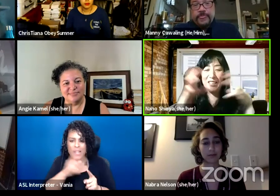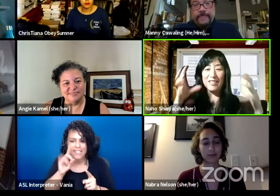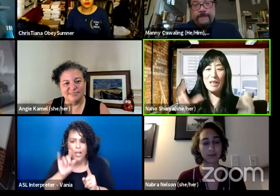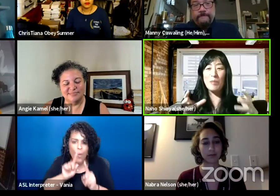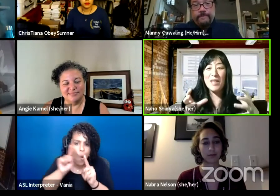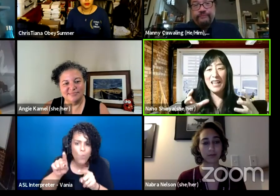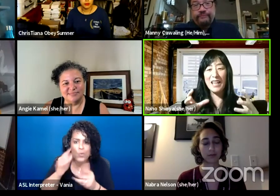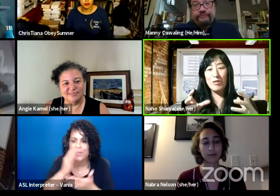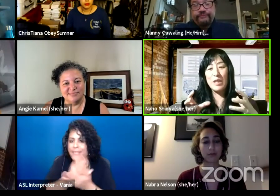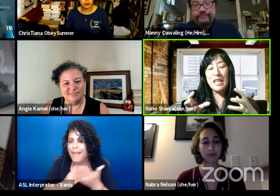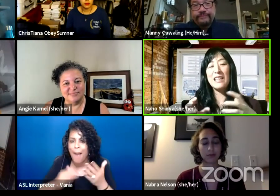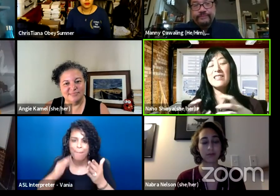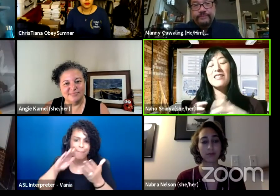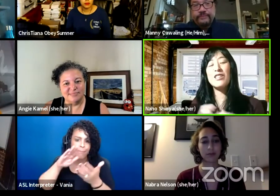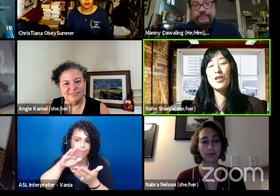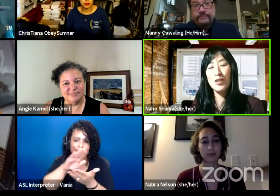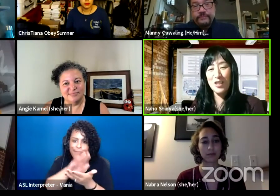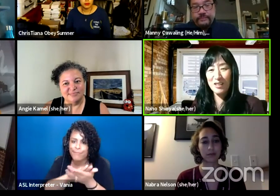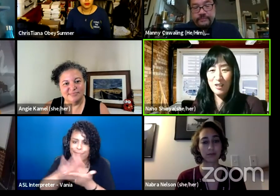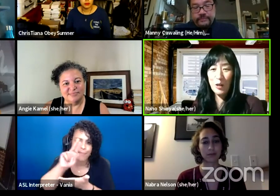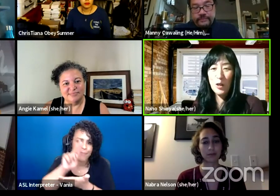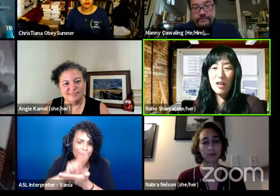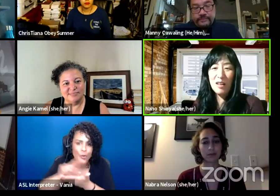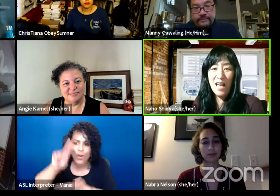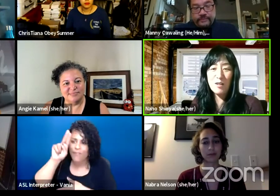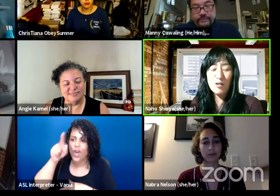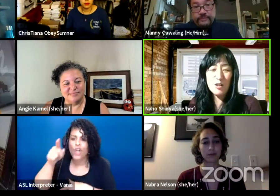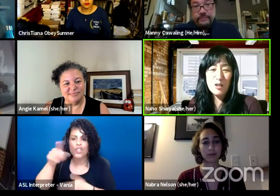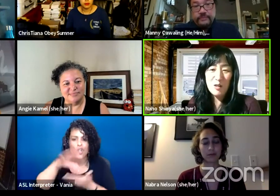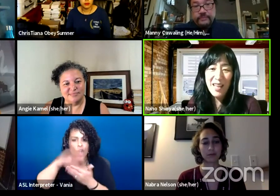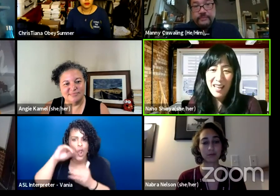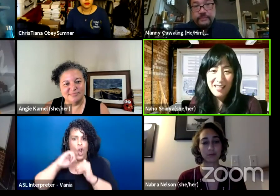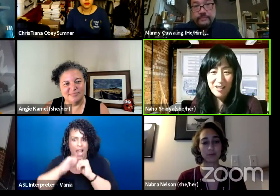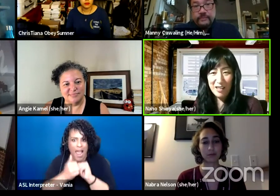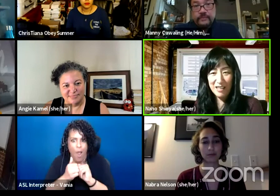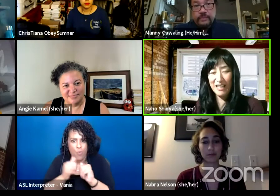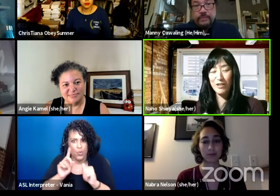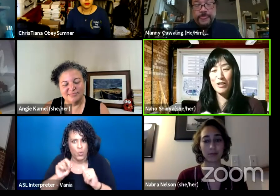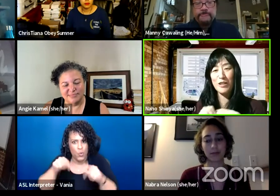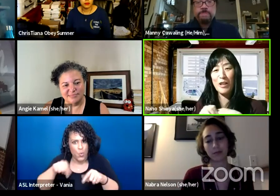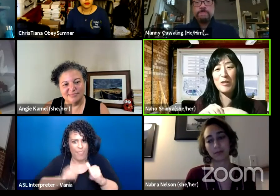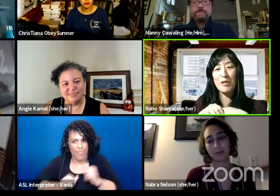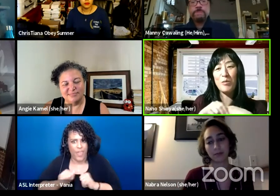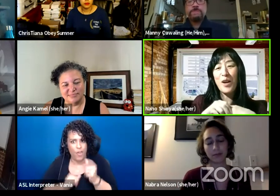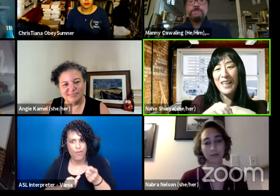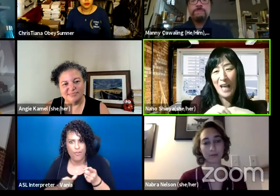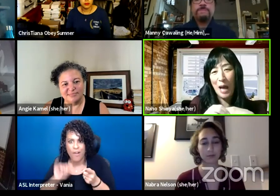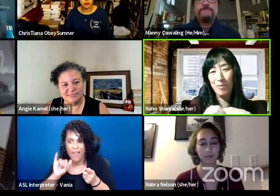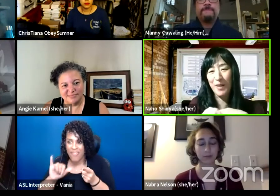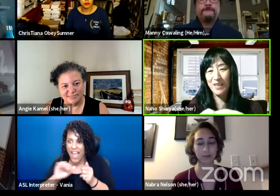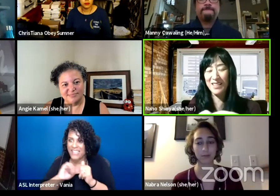or some kind of institution to learn how to do this. This is how the blocking happens